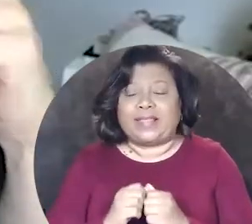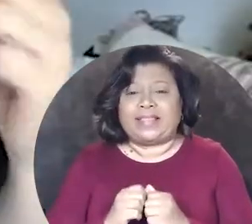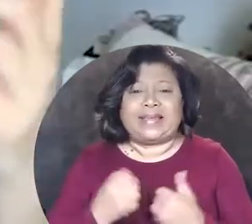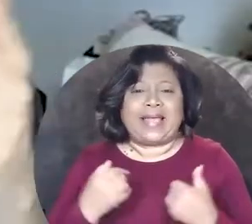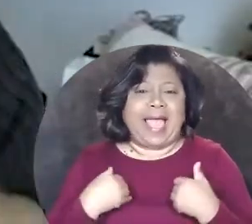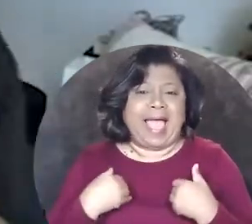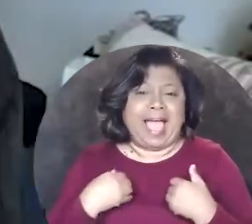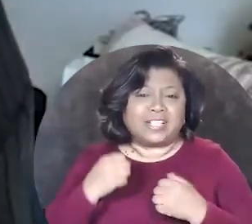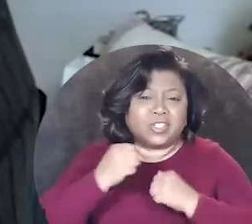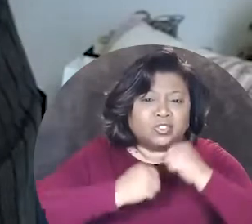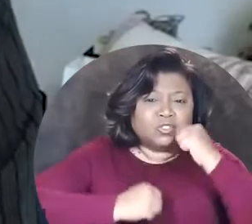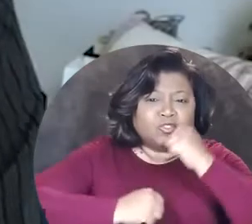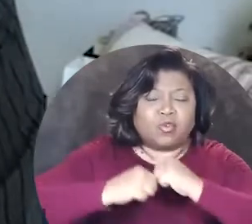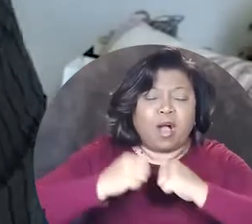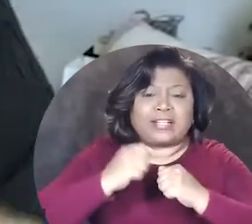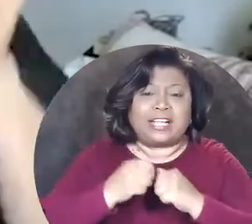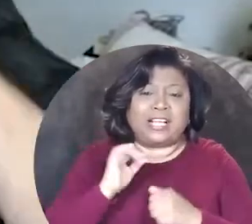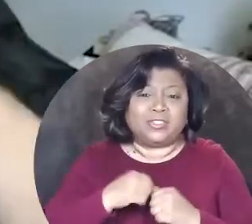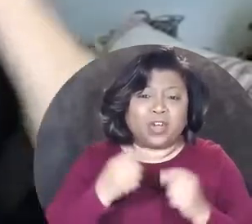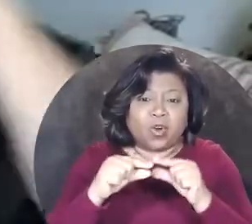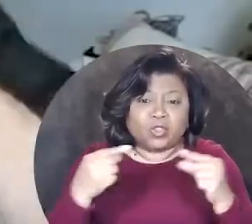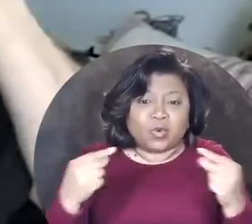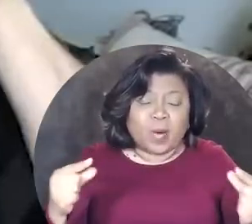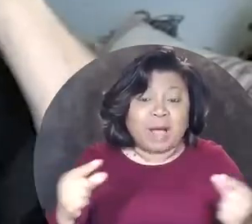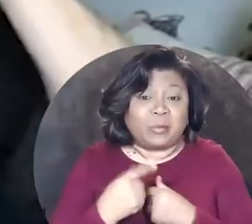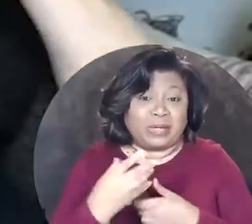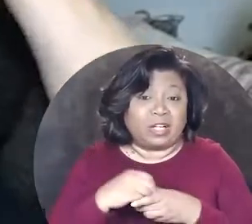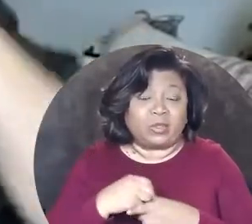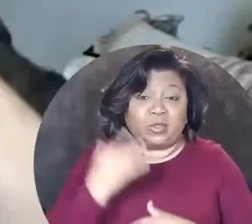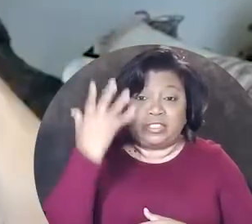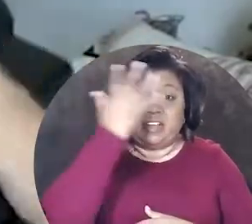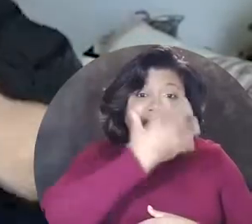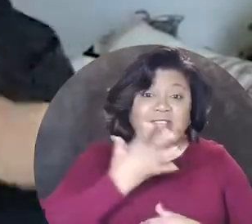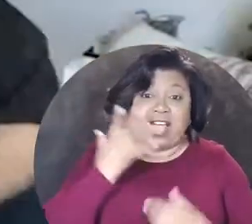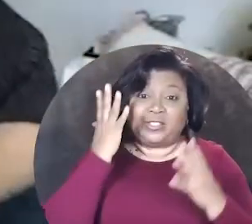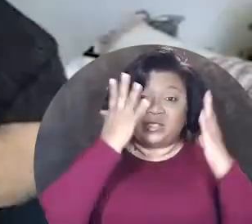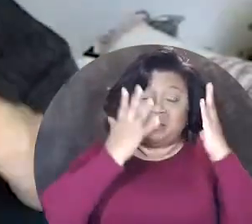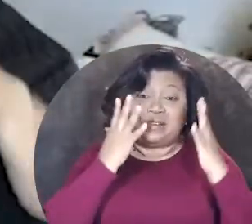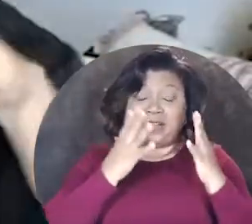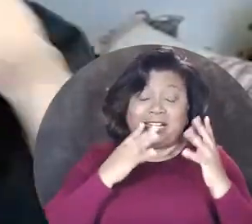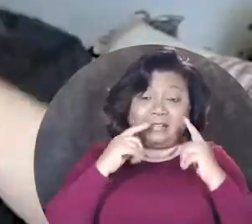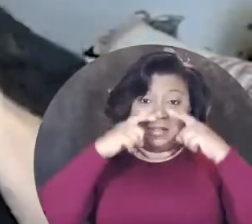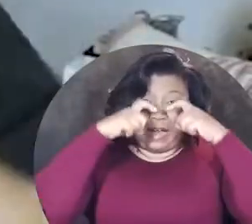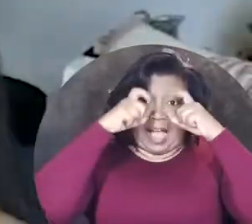it has structure, its own grammar which includes facial expressions, eyebrow movement